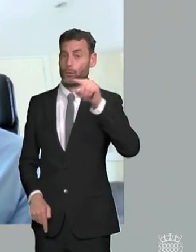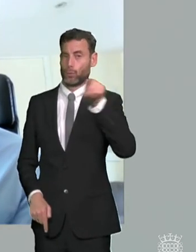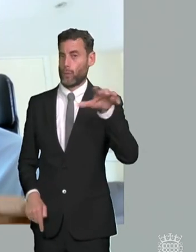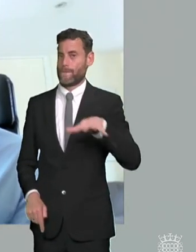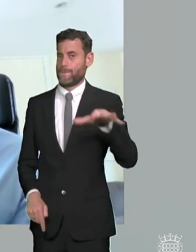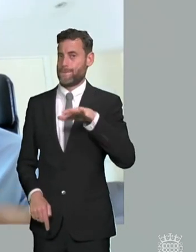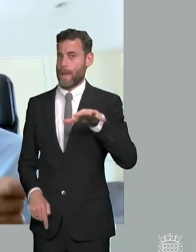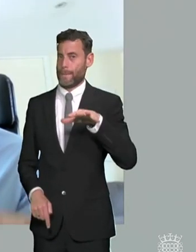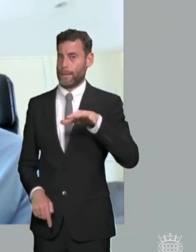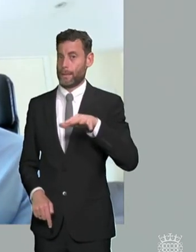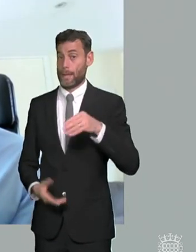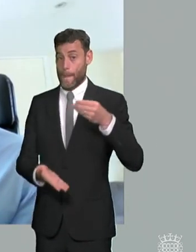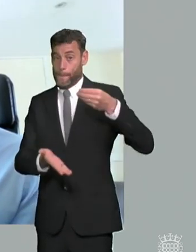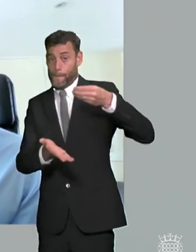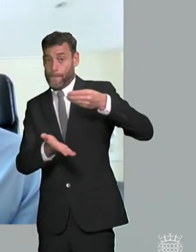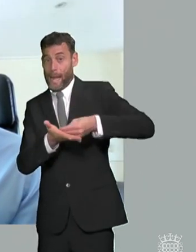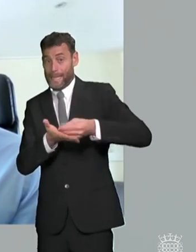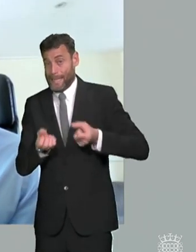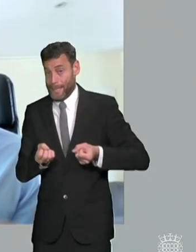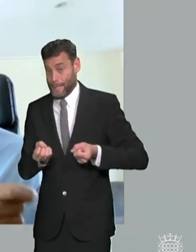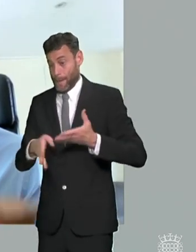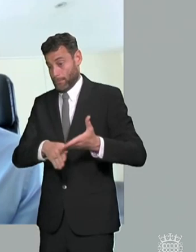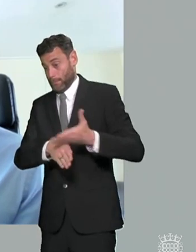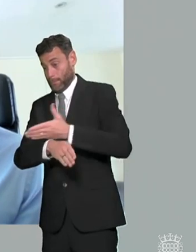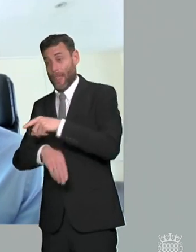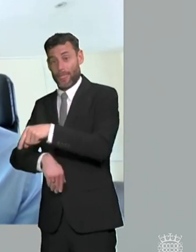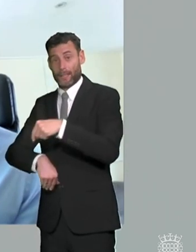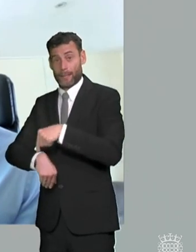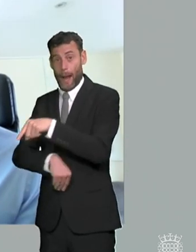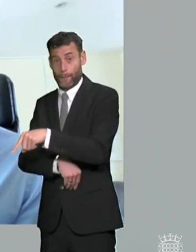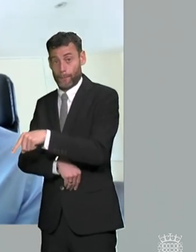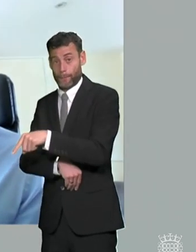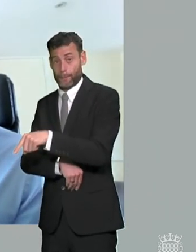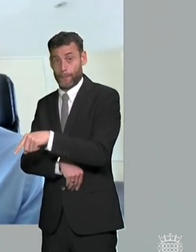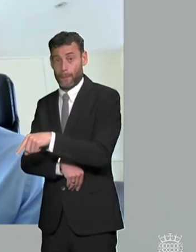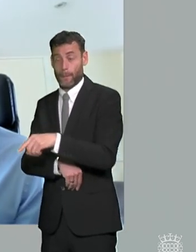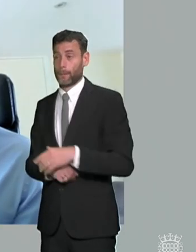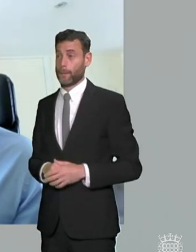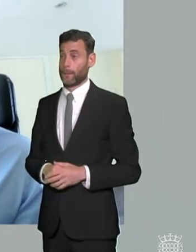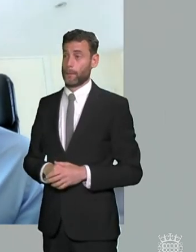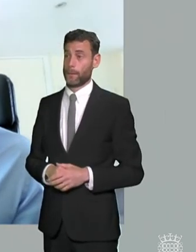spend the money then because you aren't going to spend the money because sen doesn't go away